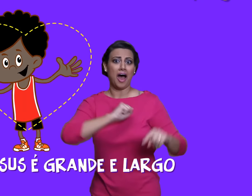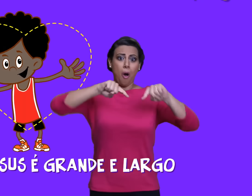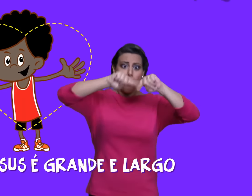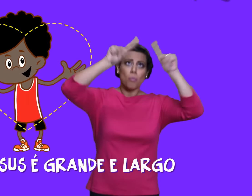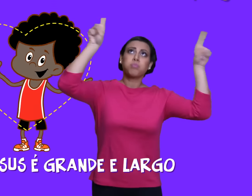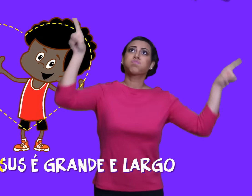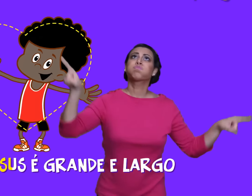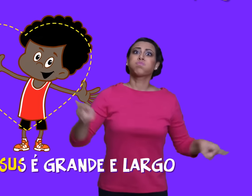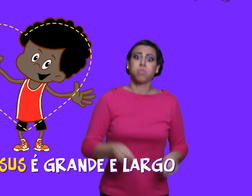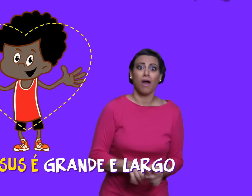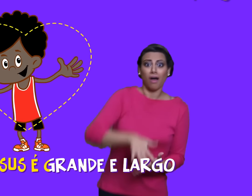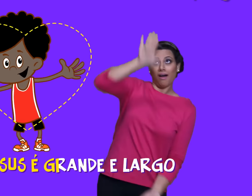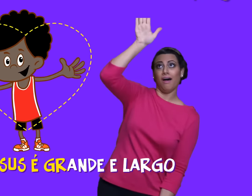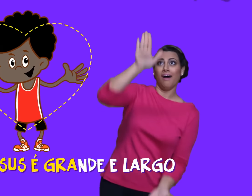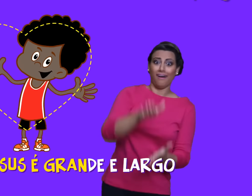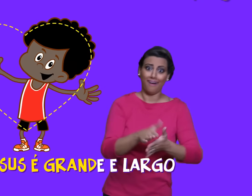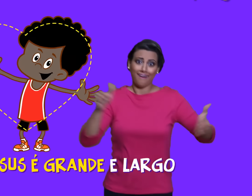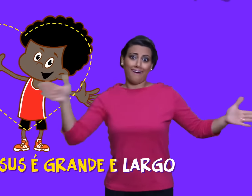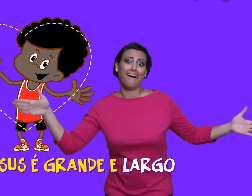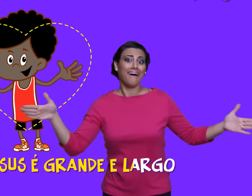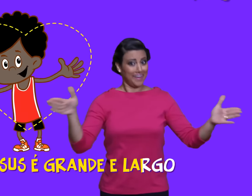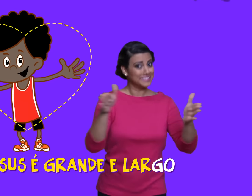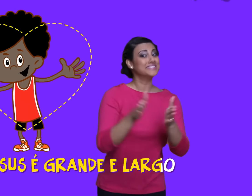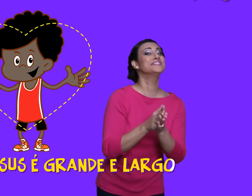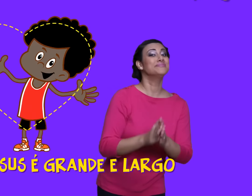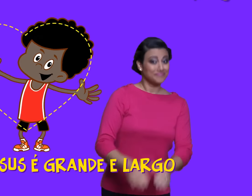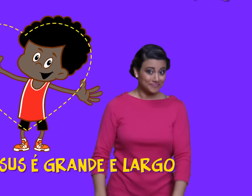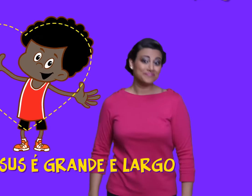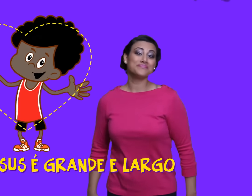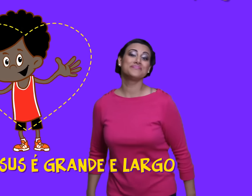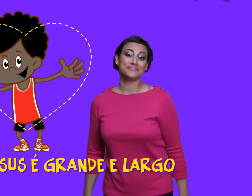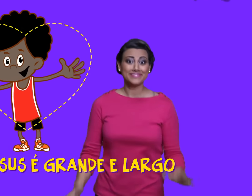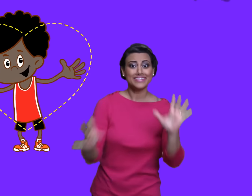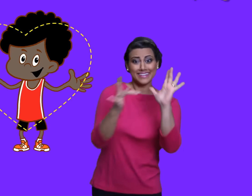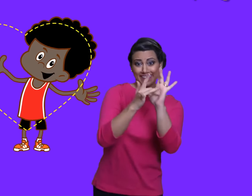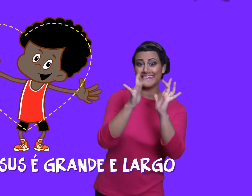WIDE THE LOVE OF JESUS IS BIG AND WIDE